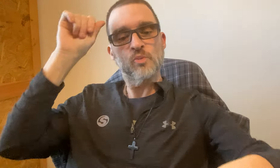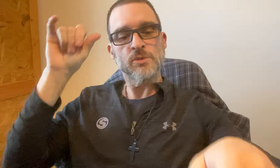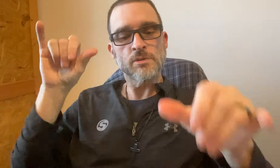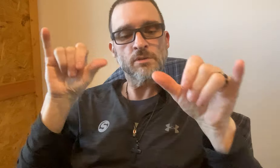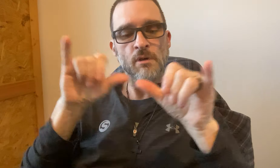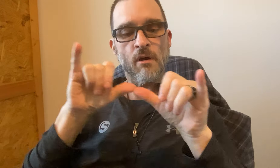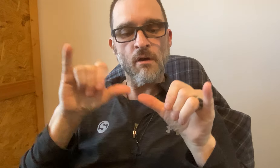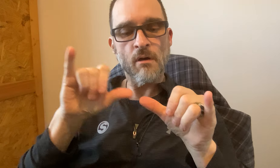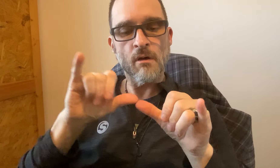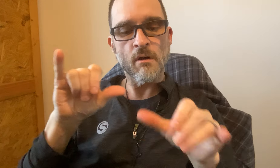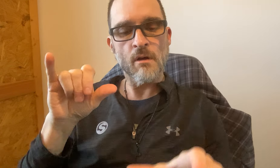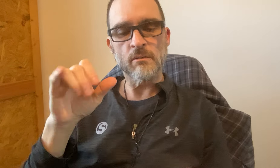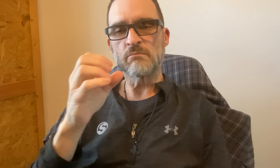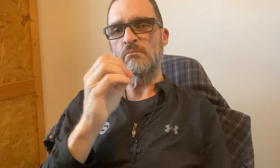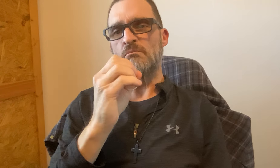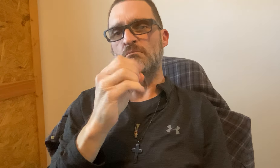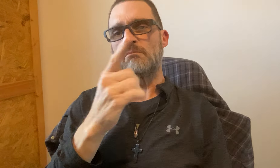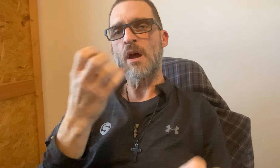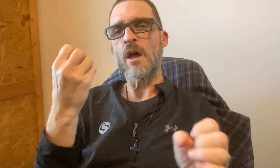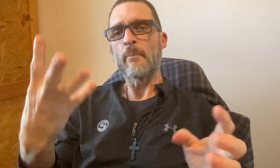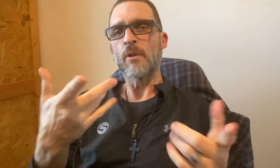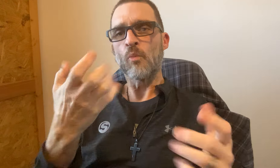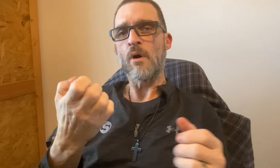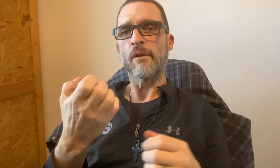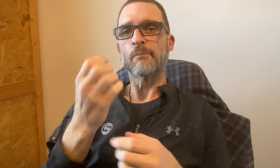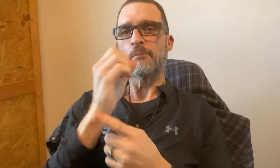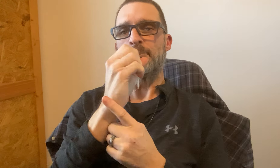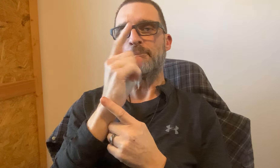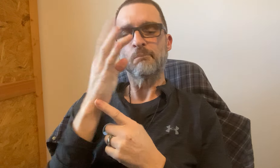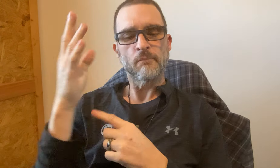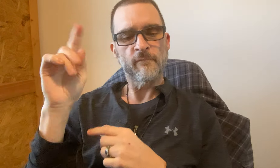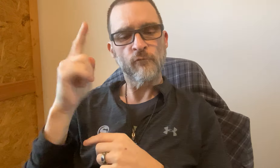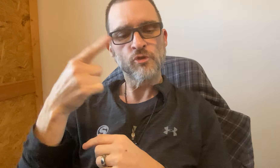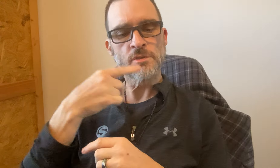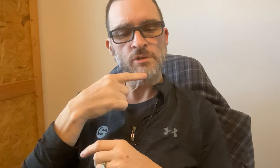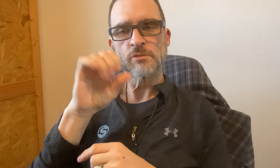Adult Size 0 -1-- how many you want.